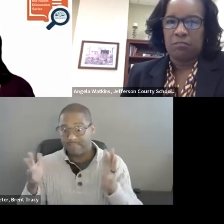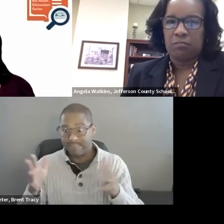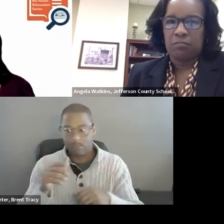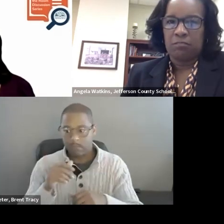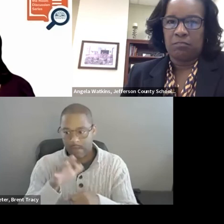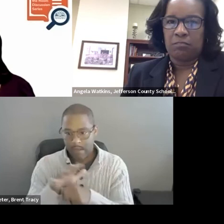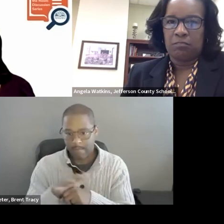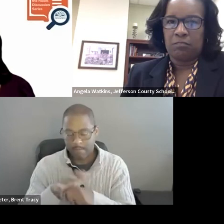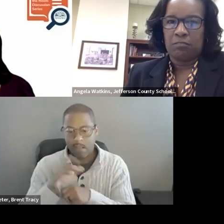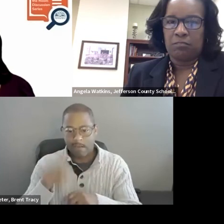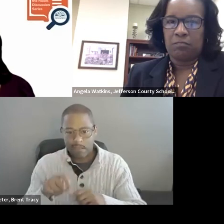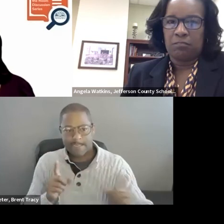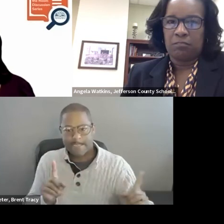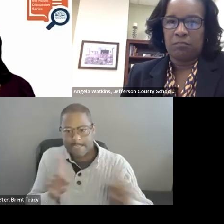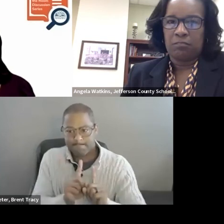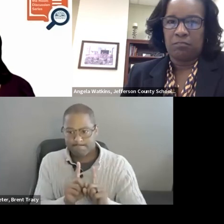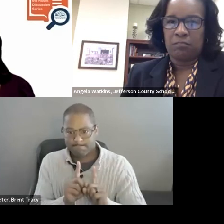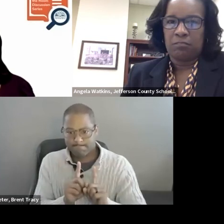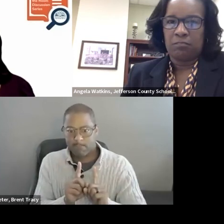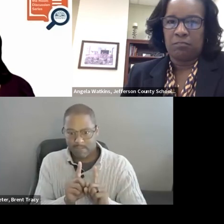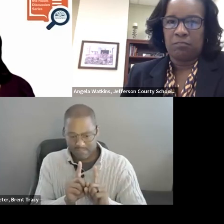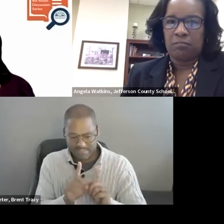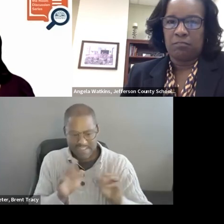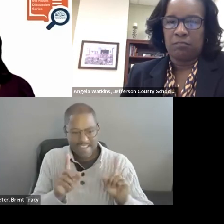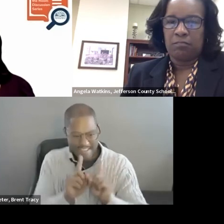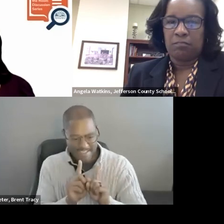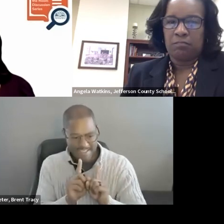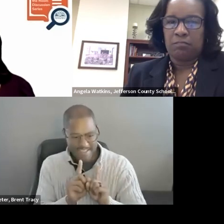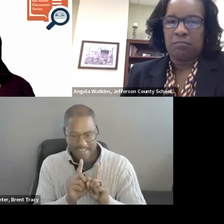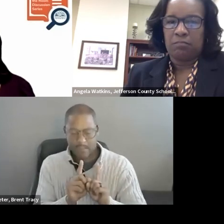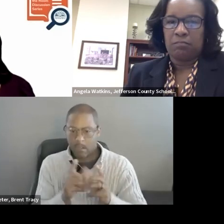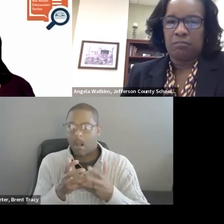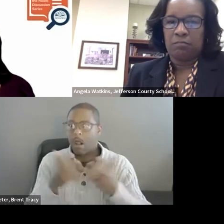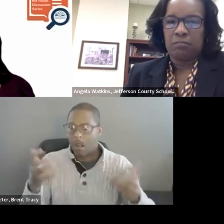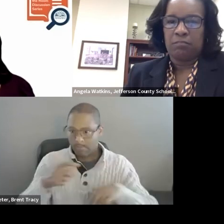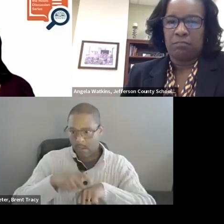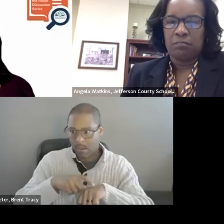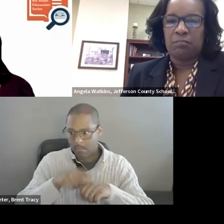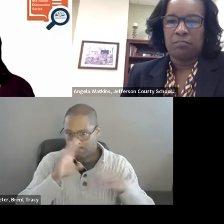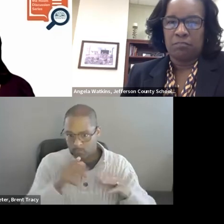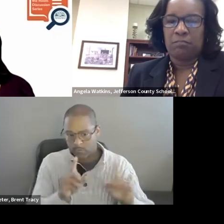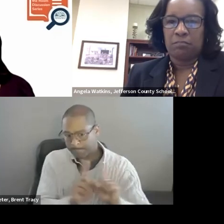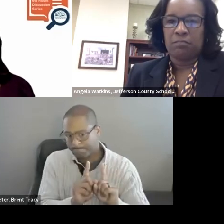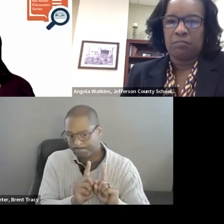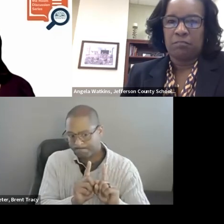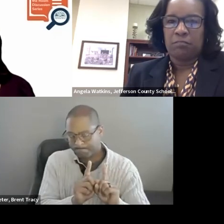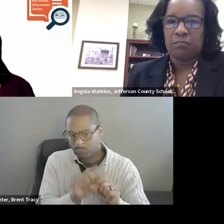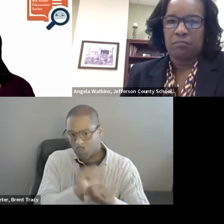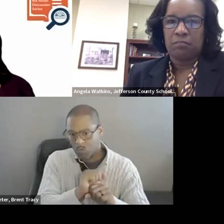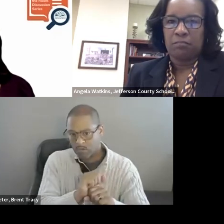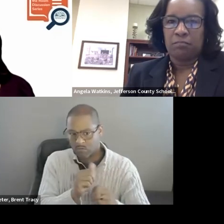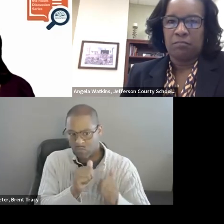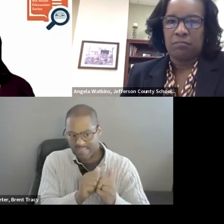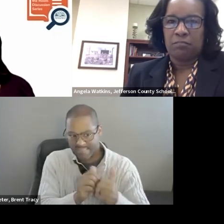That we spend more time in the side by side part working in tandem with the teacher instead